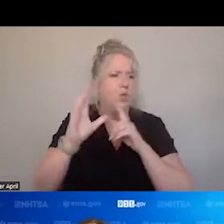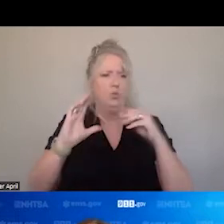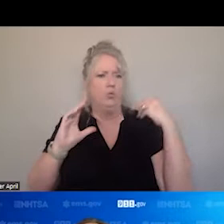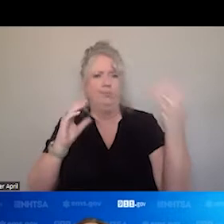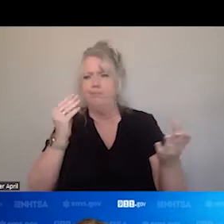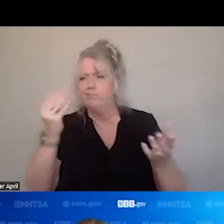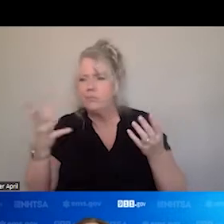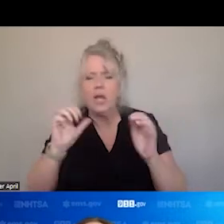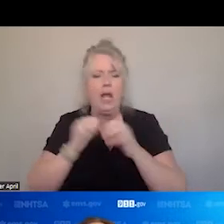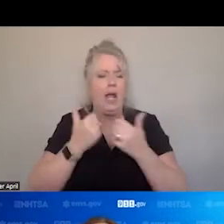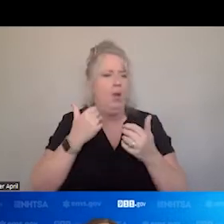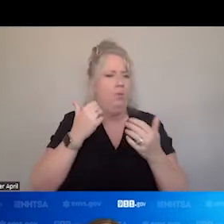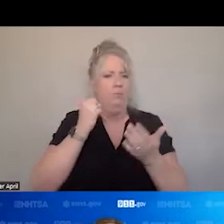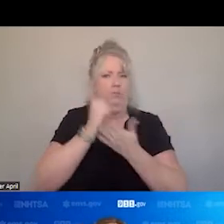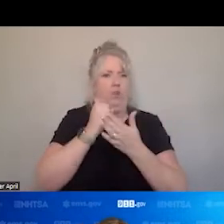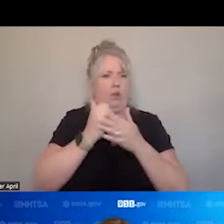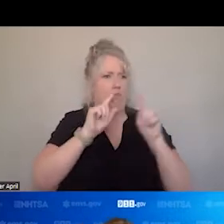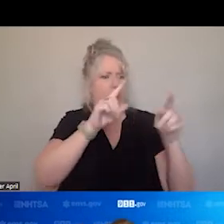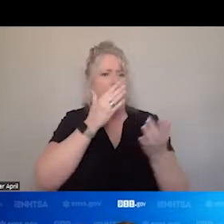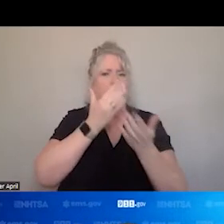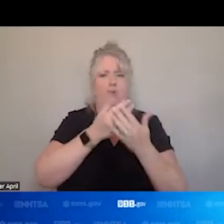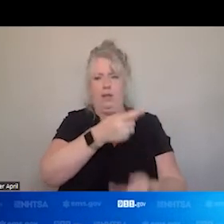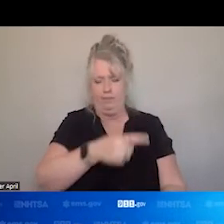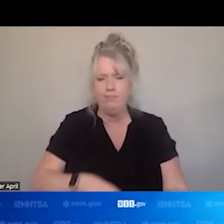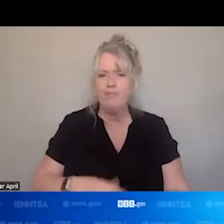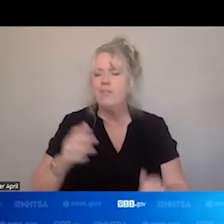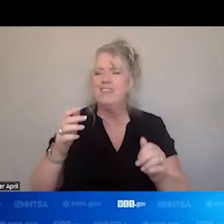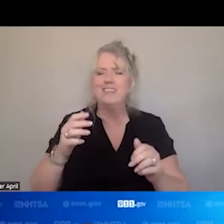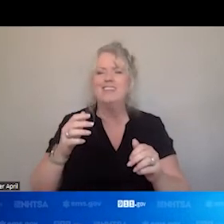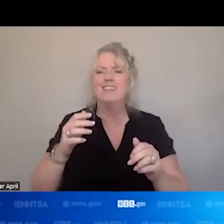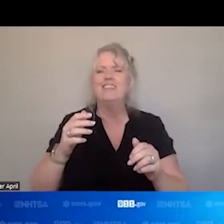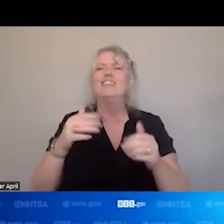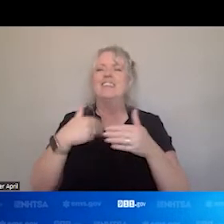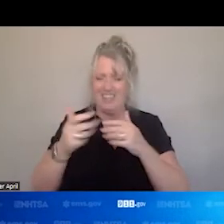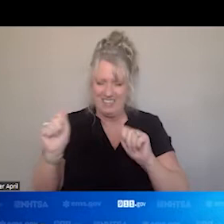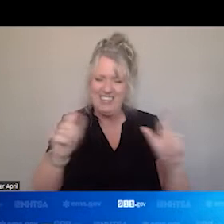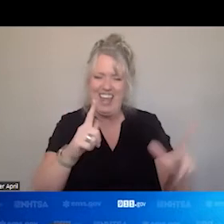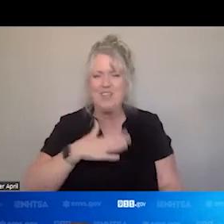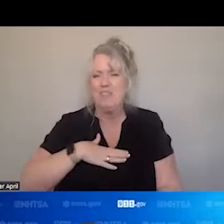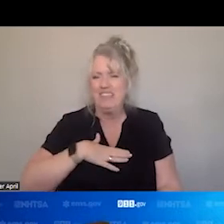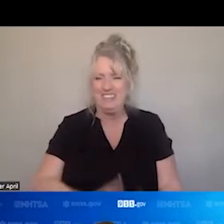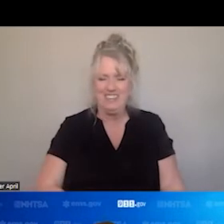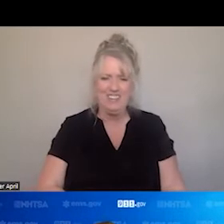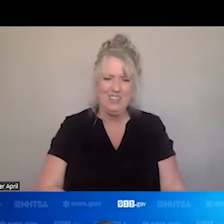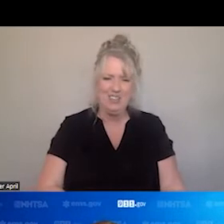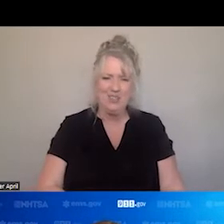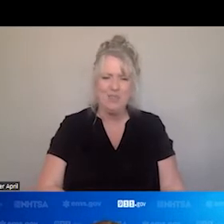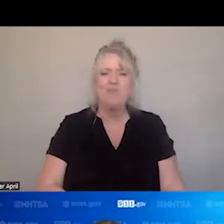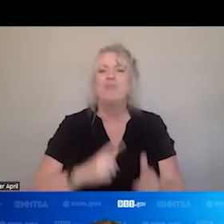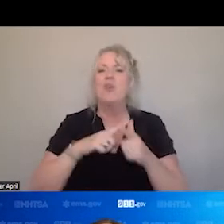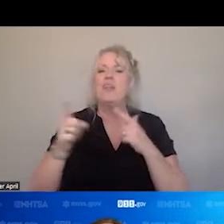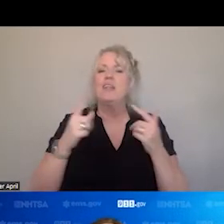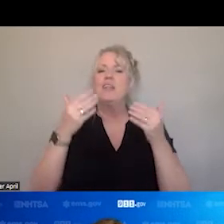ITS WAY TO RESPOND. NEXT CALL, CALL? NEXT SLIDE, PLEASE. WHAT THEY DO THEN IS THEY GIVE INFORMATION